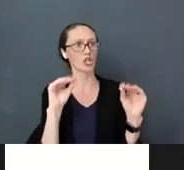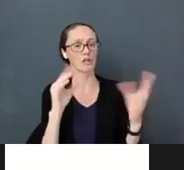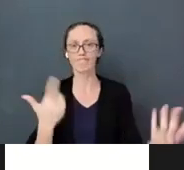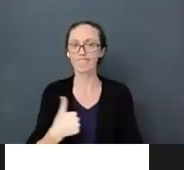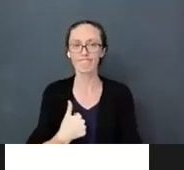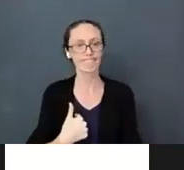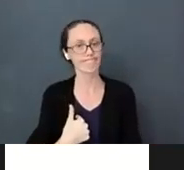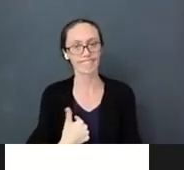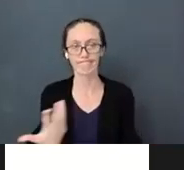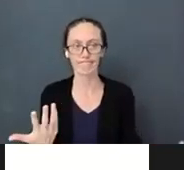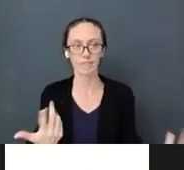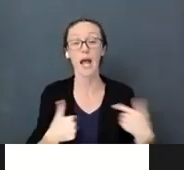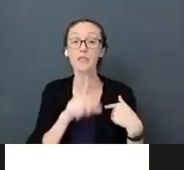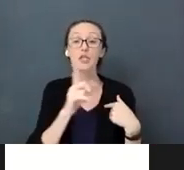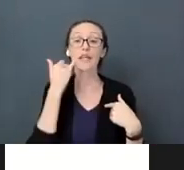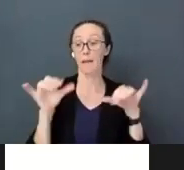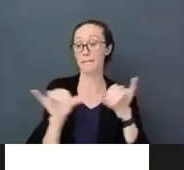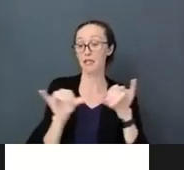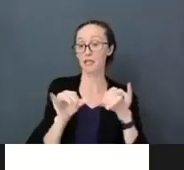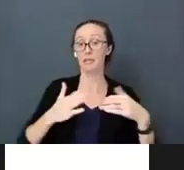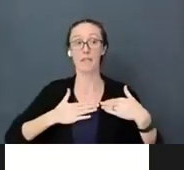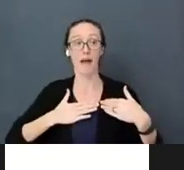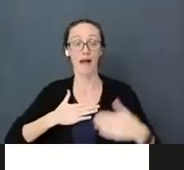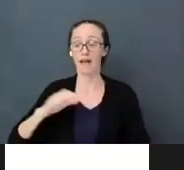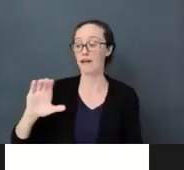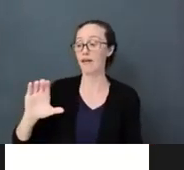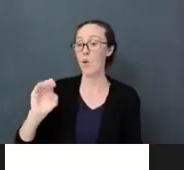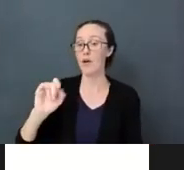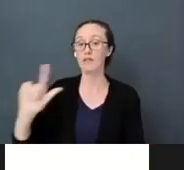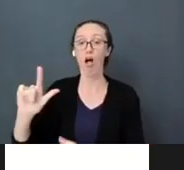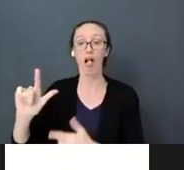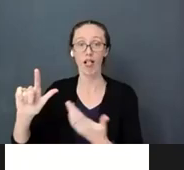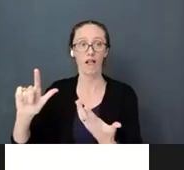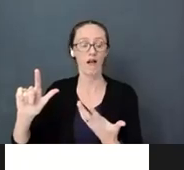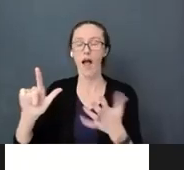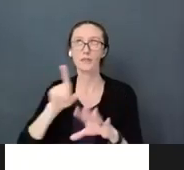sure if they measured my cortisol would it be shoot through the roof. When we finish,